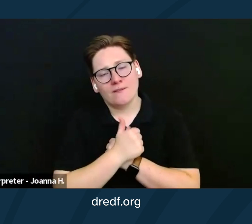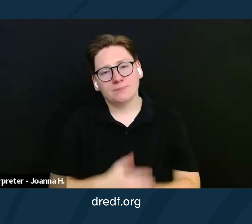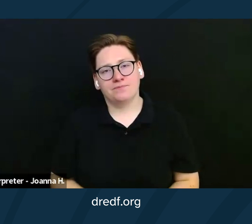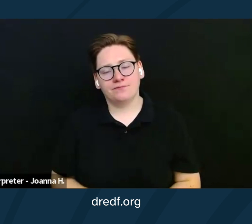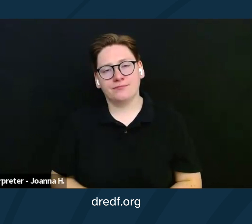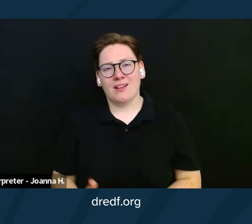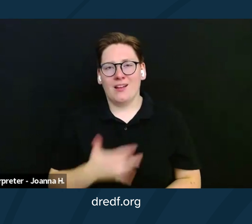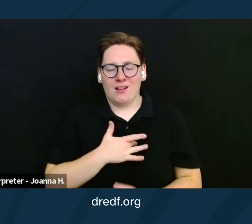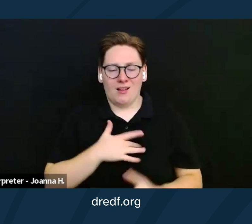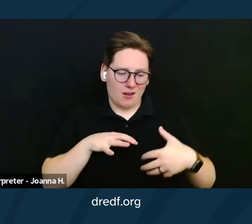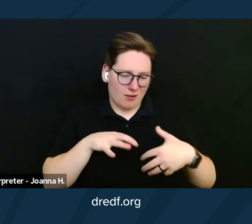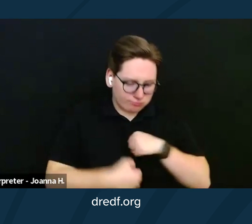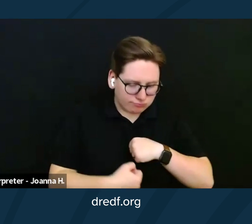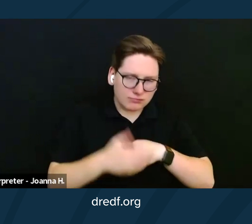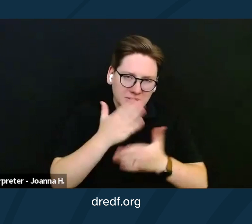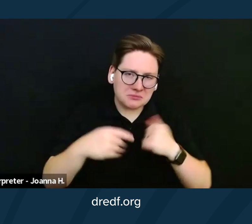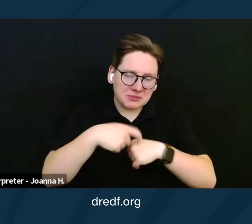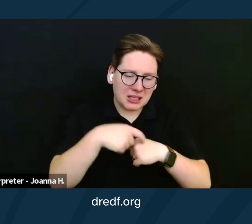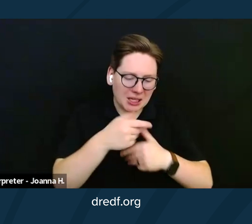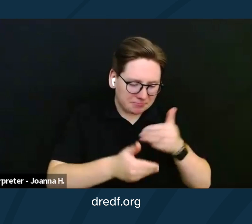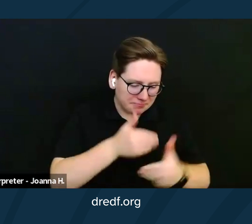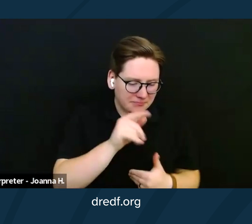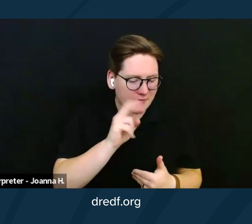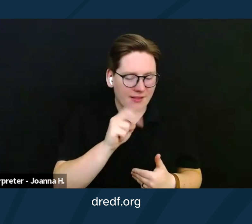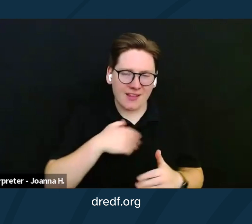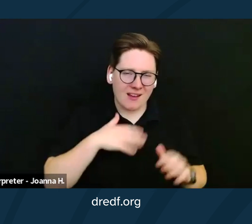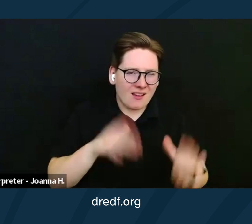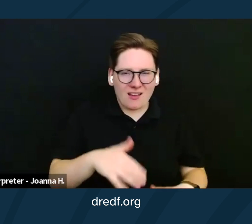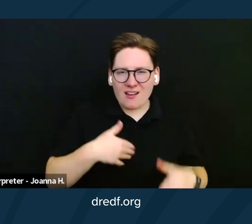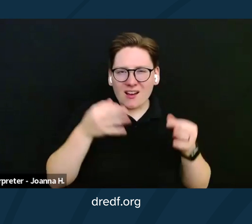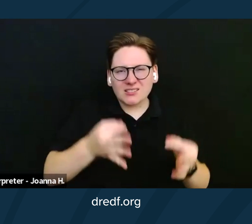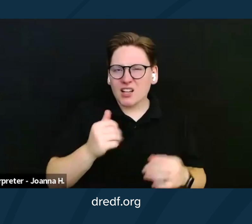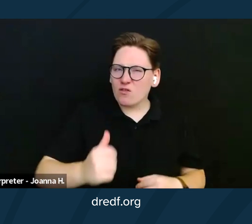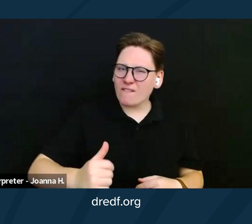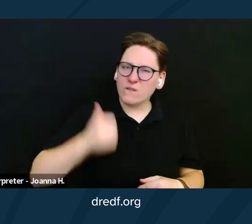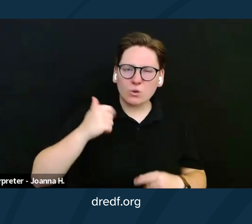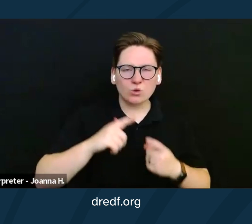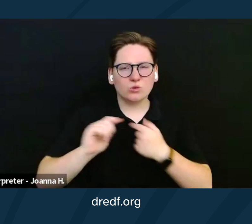I regrouped and decided that I refused to accept that my beautiful little love story,